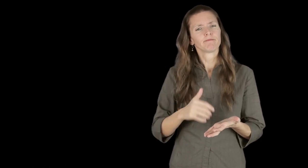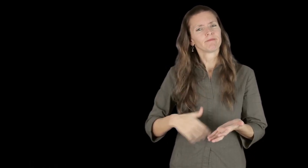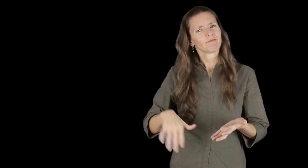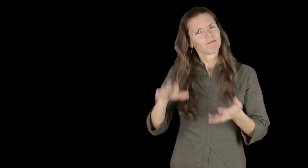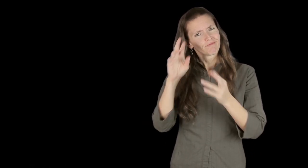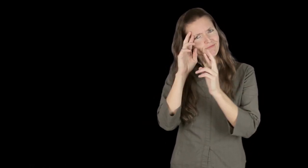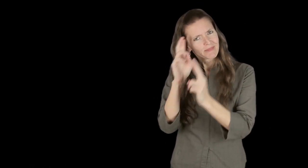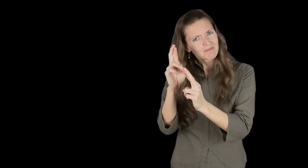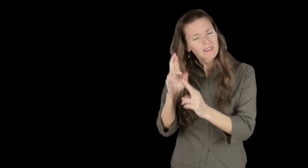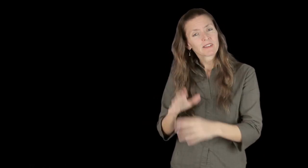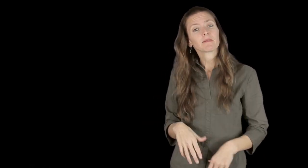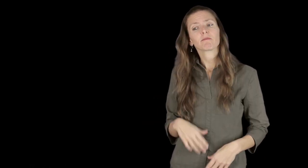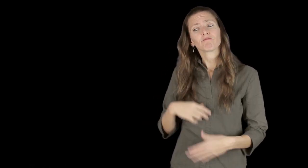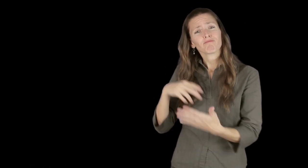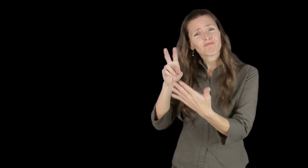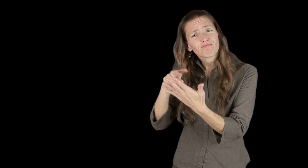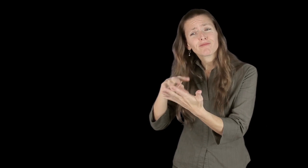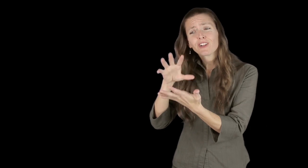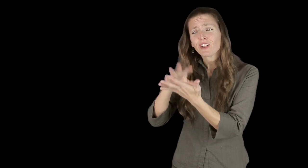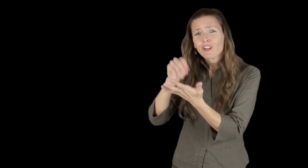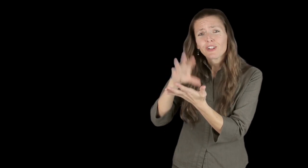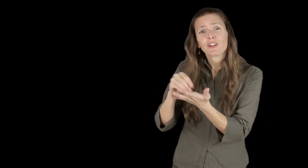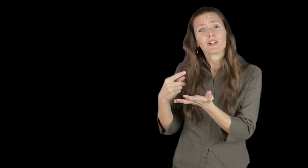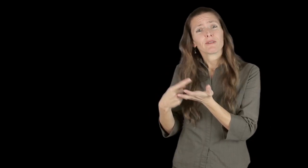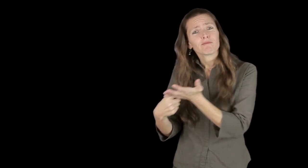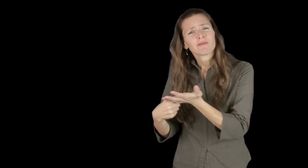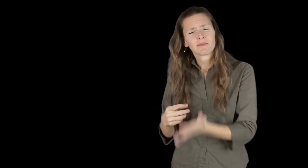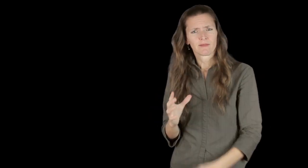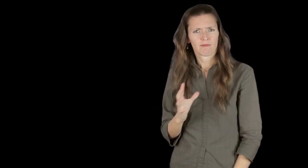I have really learned to respect those experiences. While I can learn from and discuss those experiences,